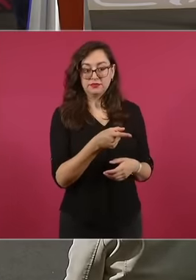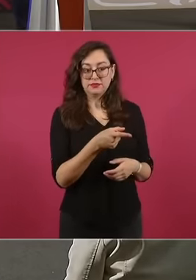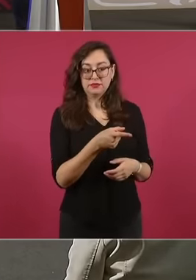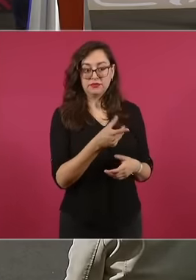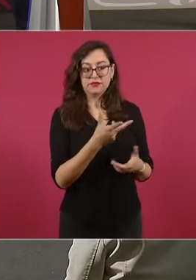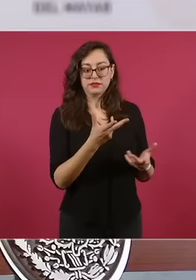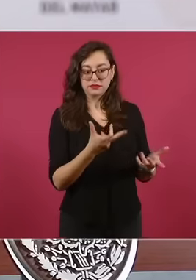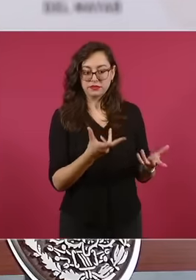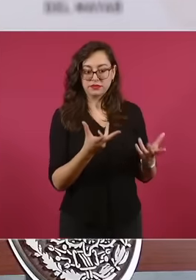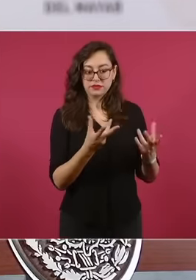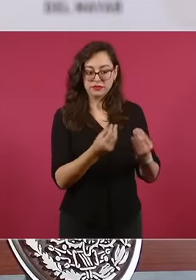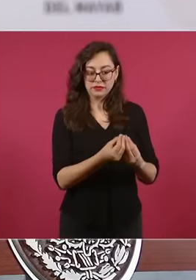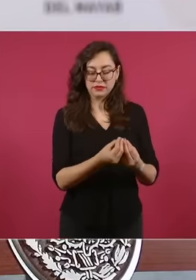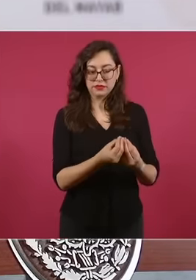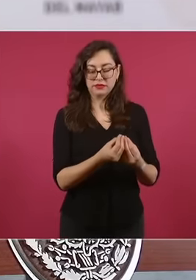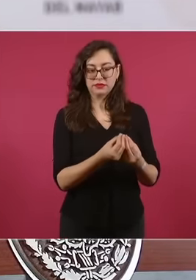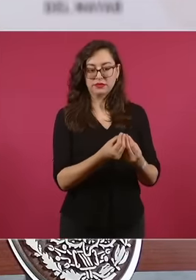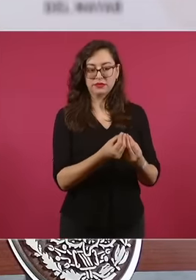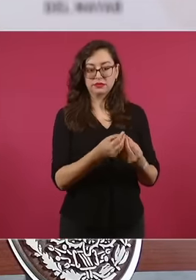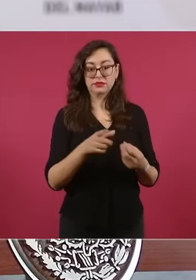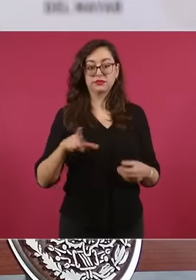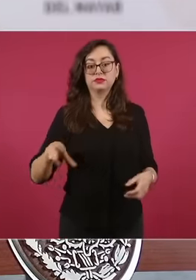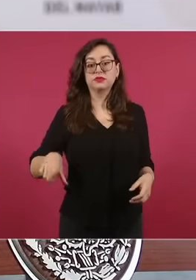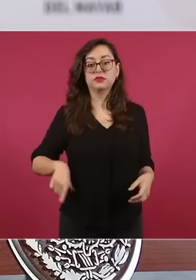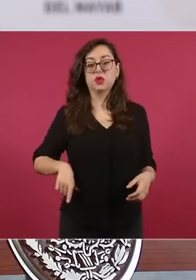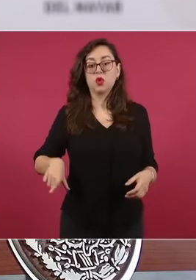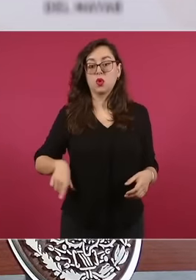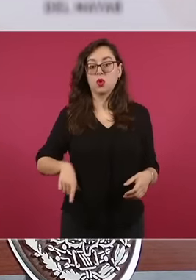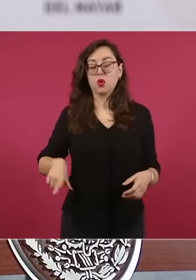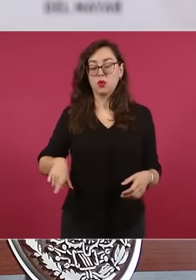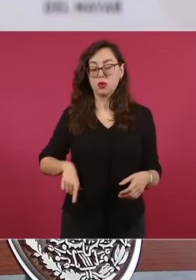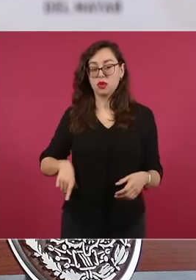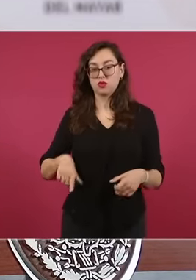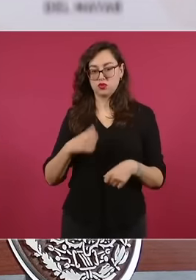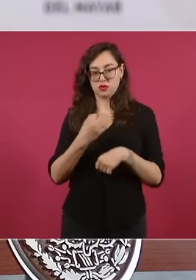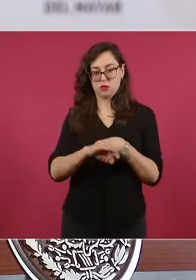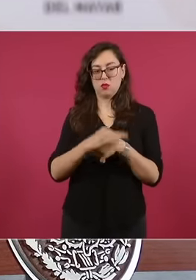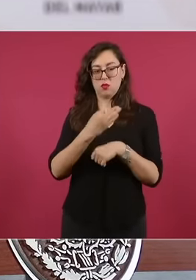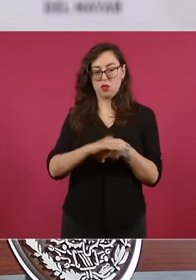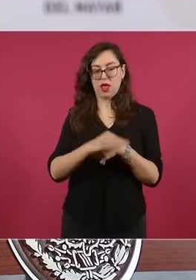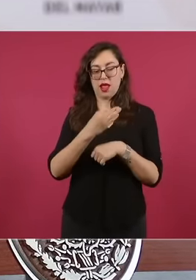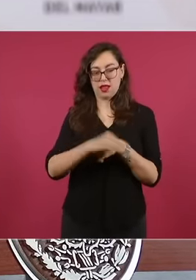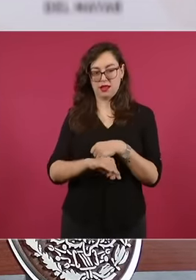the press conference the president López Obrador took advantage of the occasion to send him a